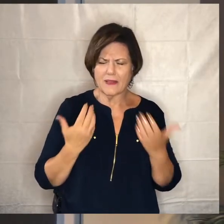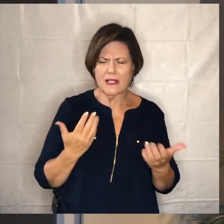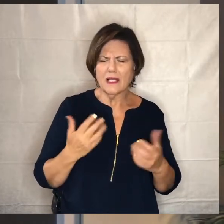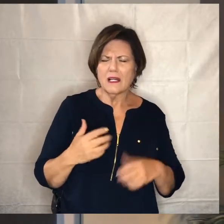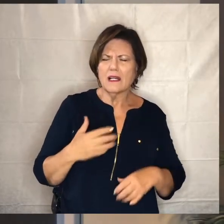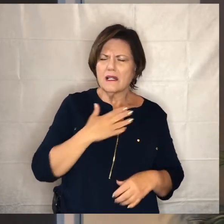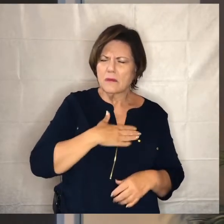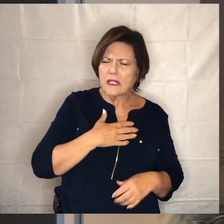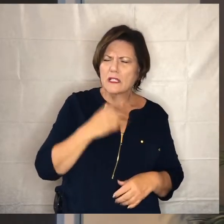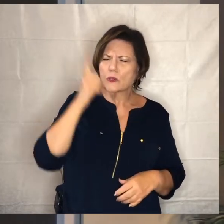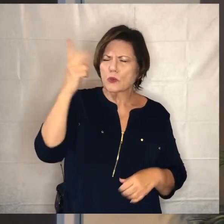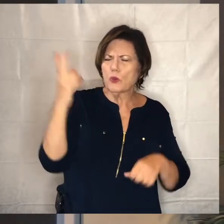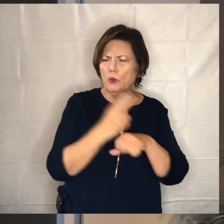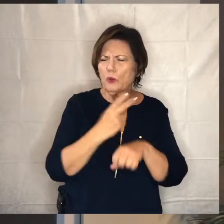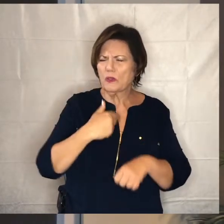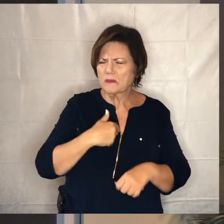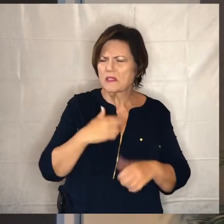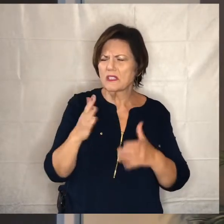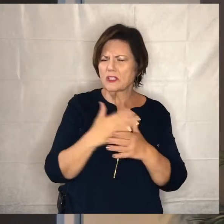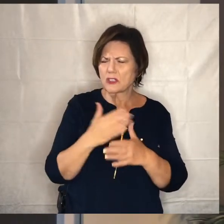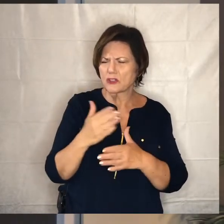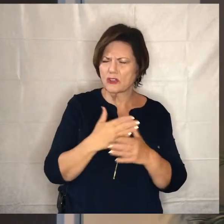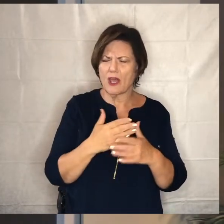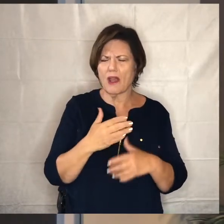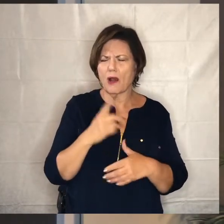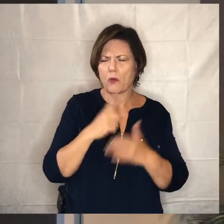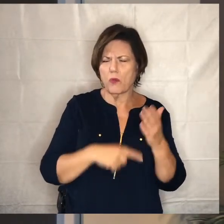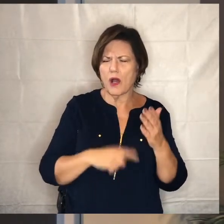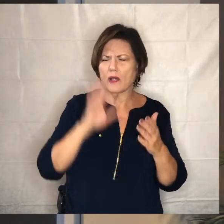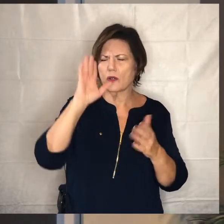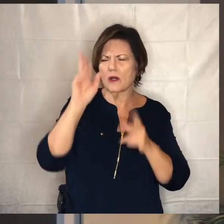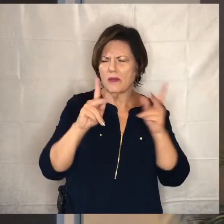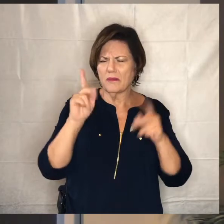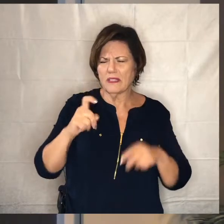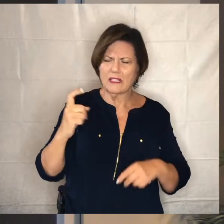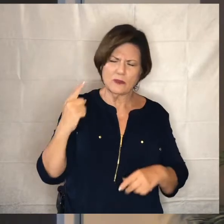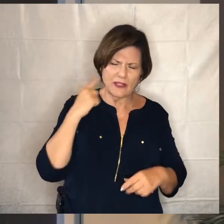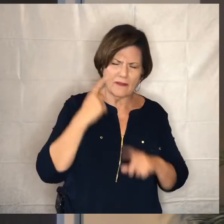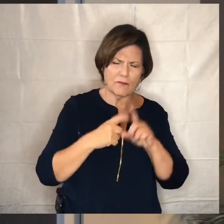the way of what you would want your people to hear we ask it in jesus name